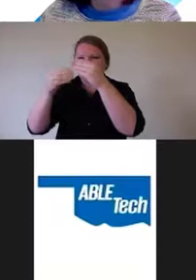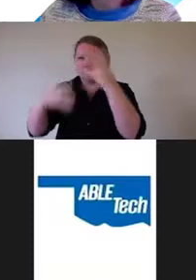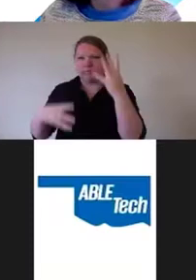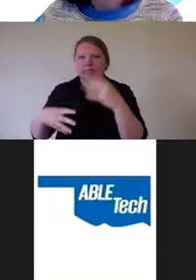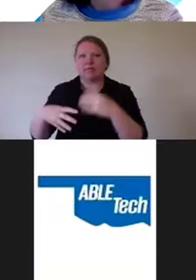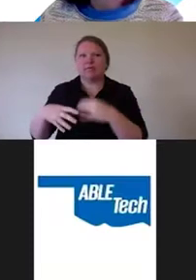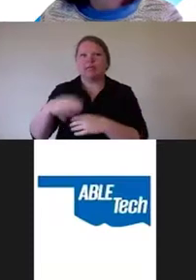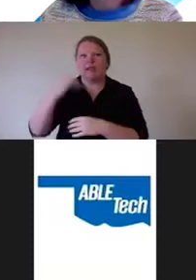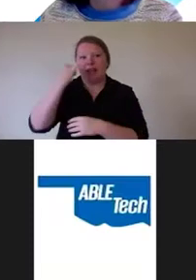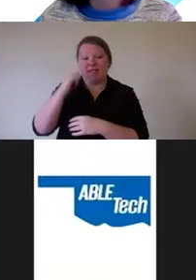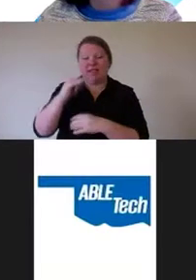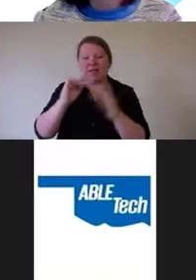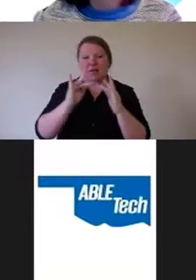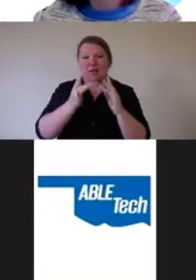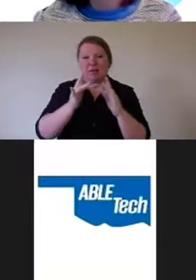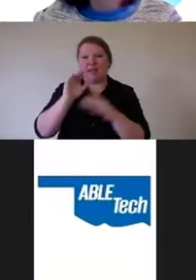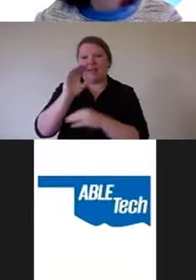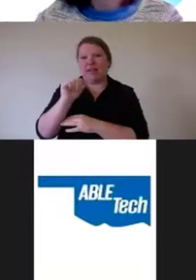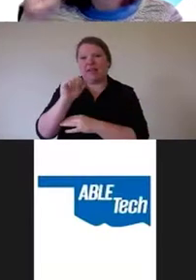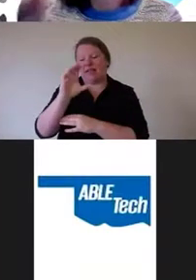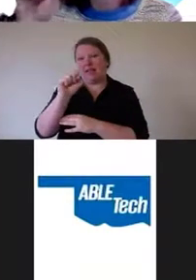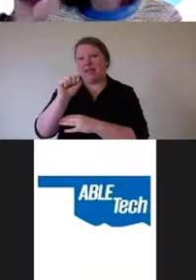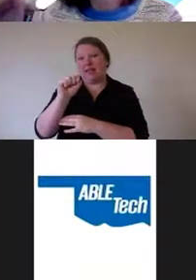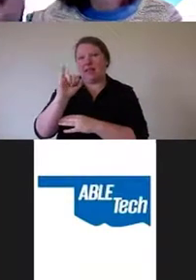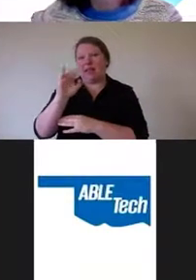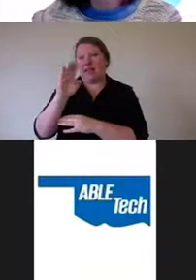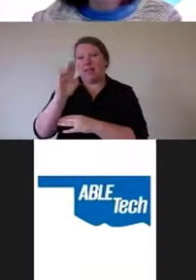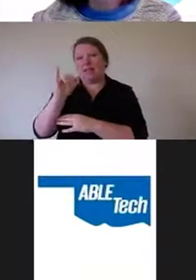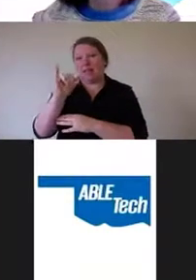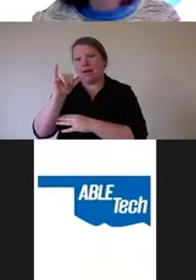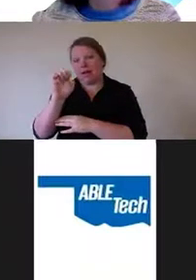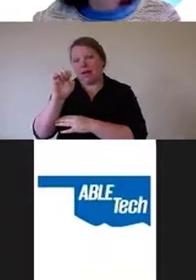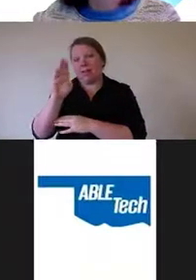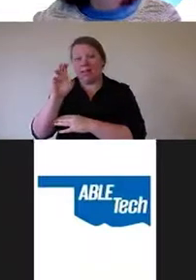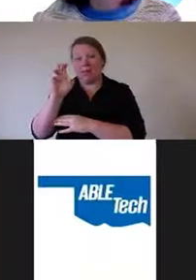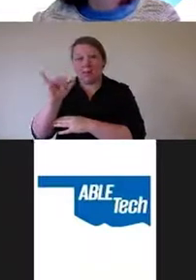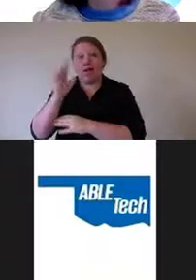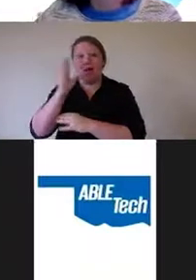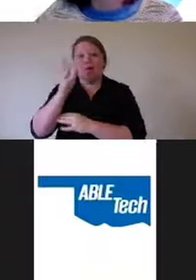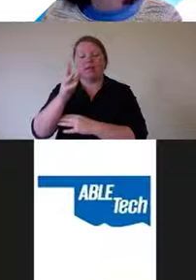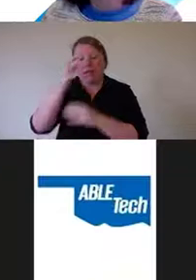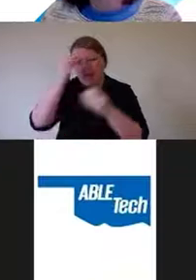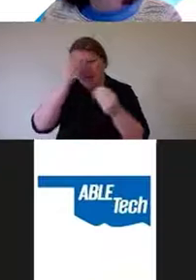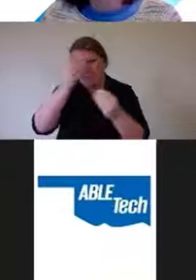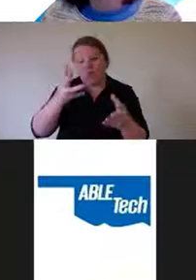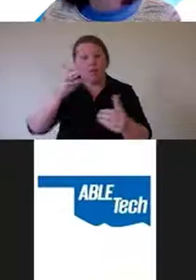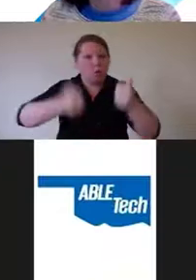that it tells you which sites it is blocked and which overlays that they're using.